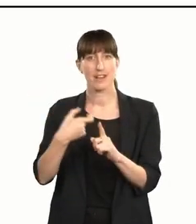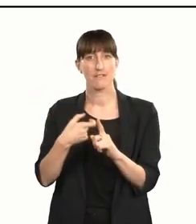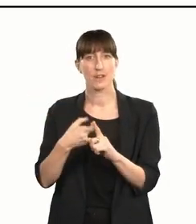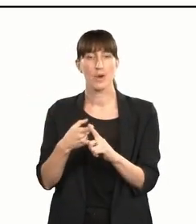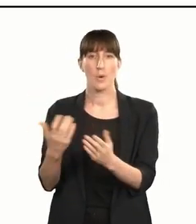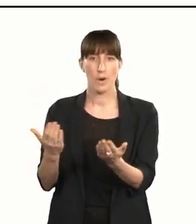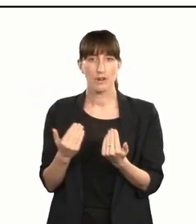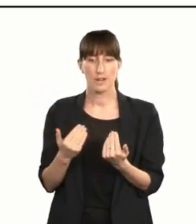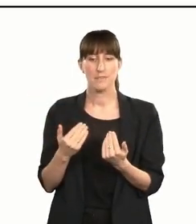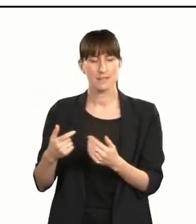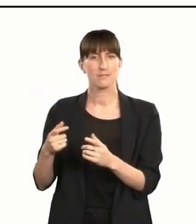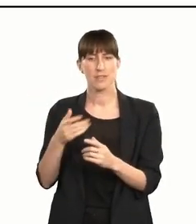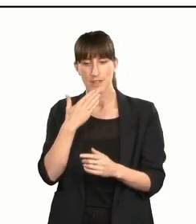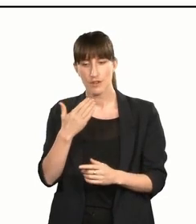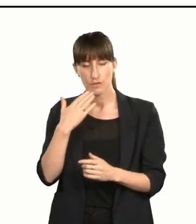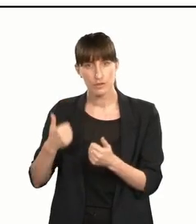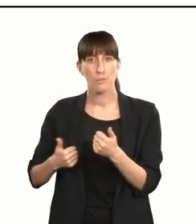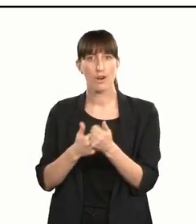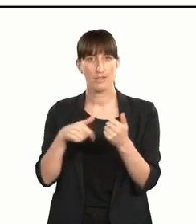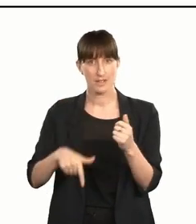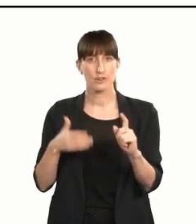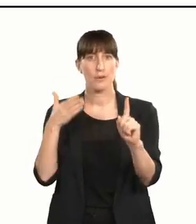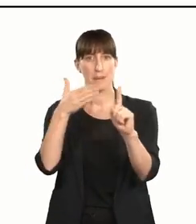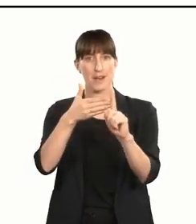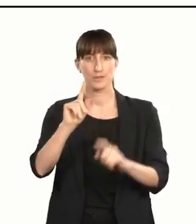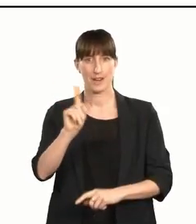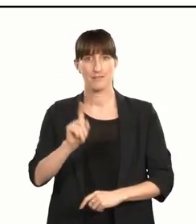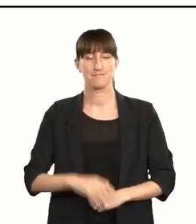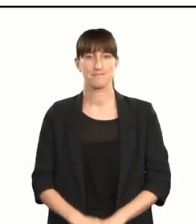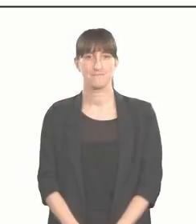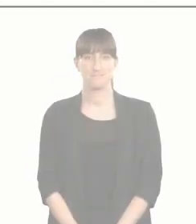Ki te tautoko te kaupapa i tenei wa. Tēnā koe — thank you for supporting the event.